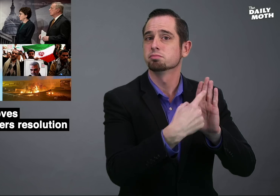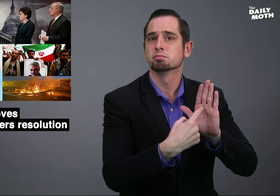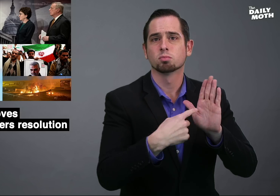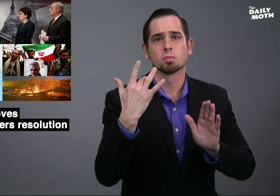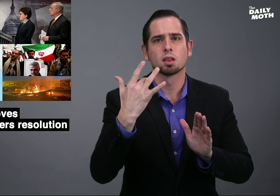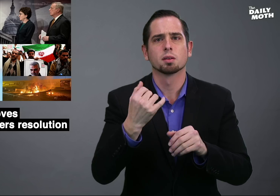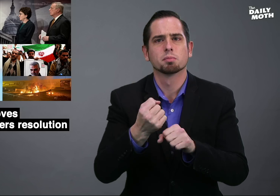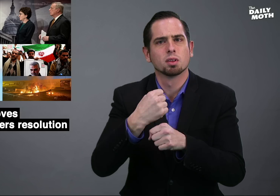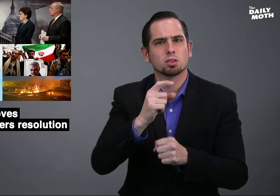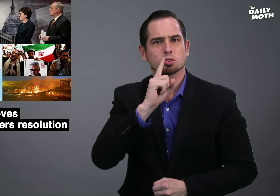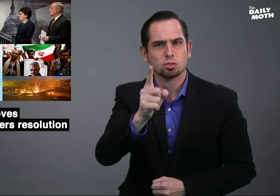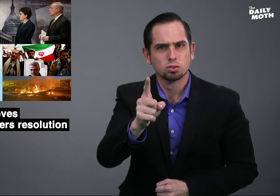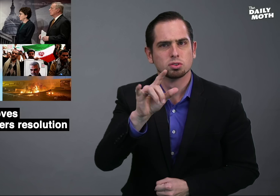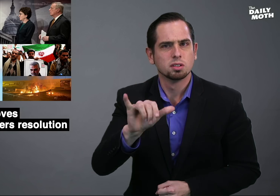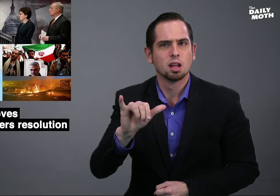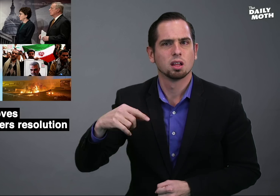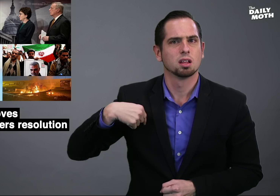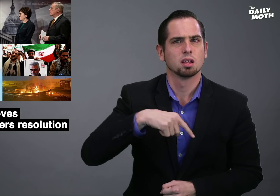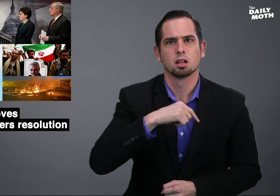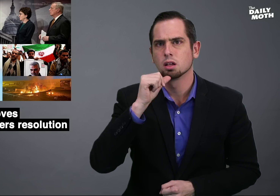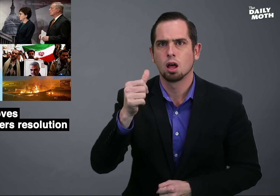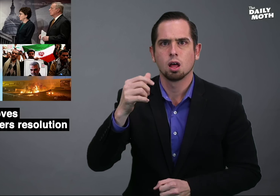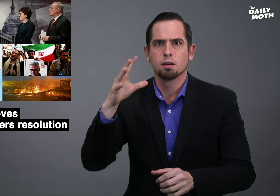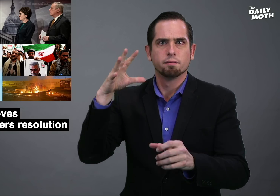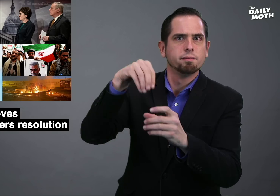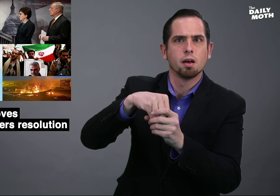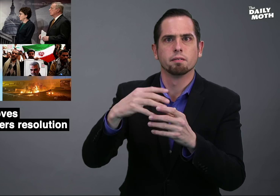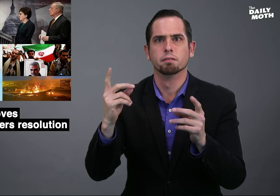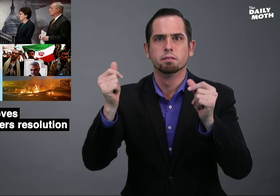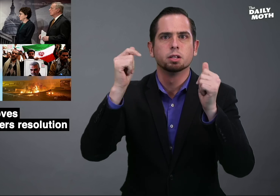this is to "make sure that we don't get involved